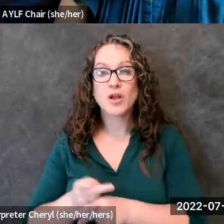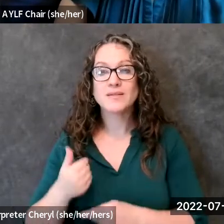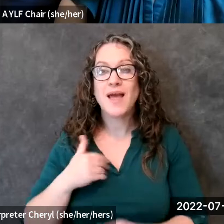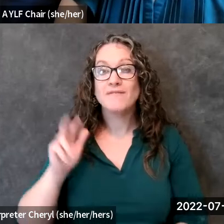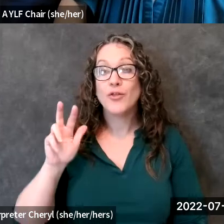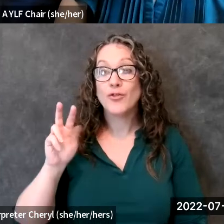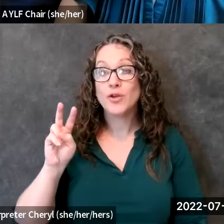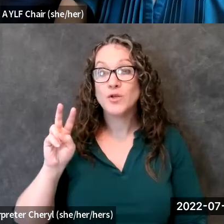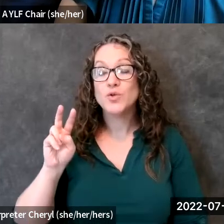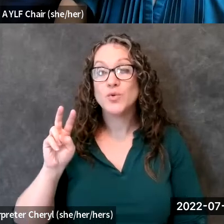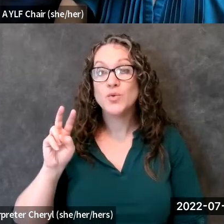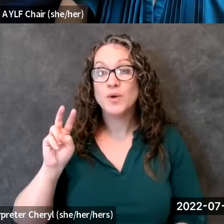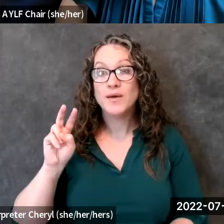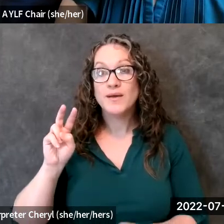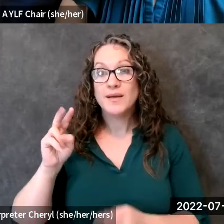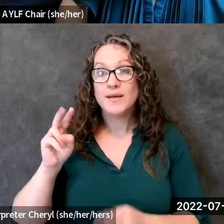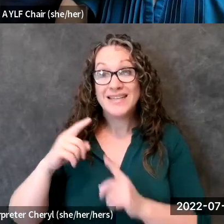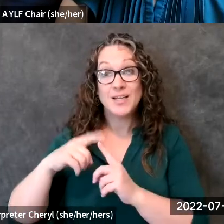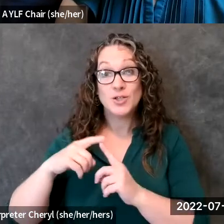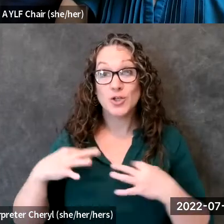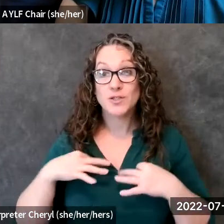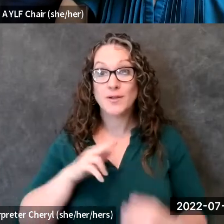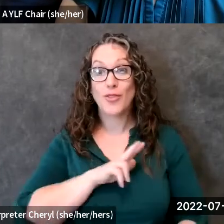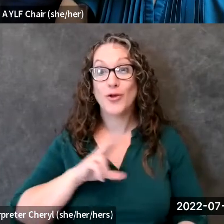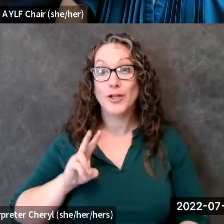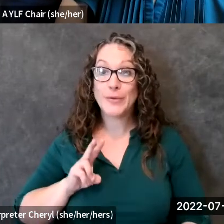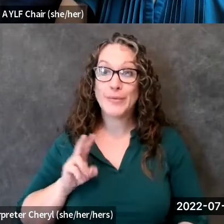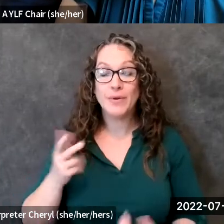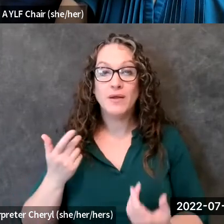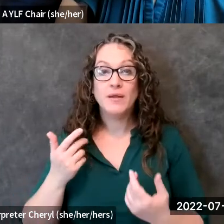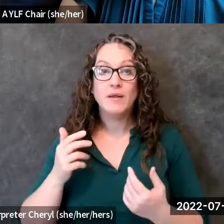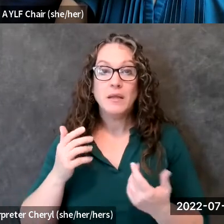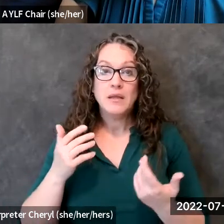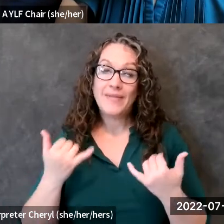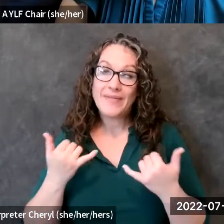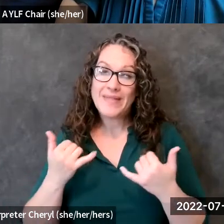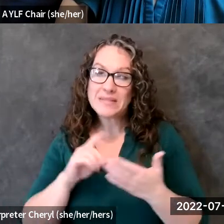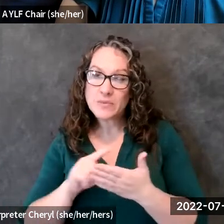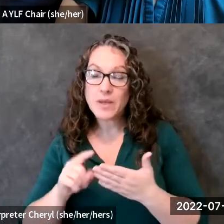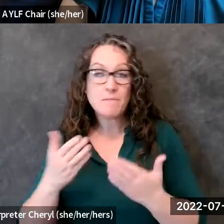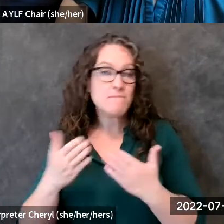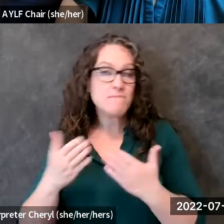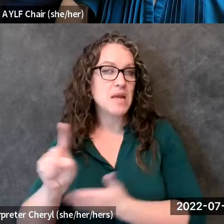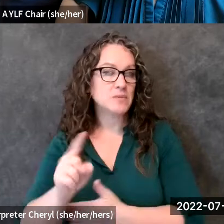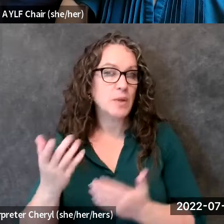i'm hoping by the end of this week maybe possibly by the beginning of next week but you can find um